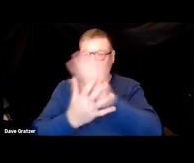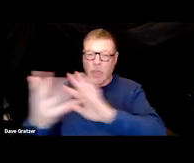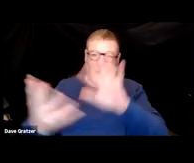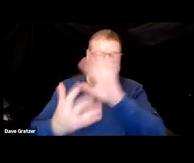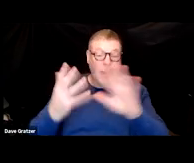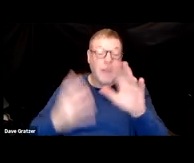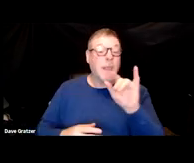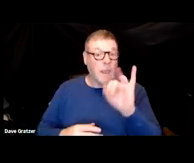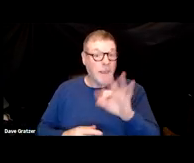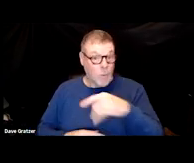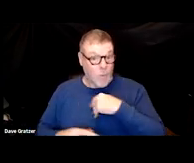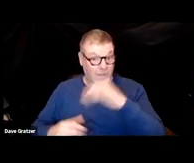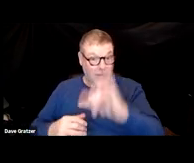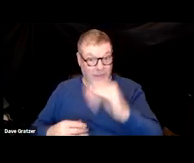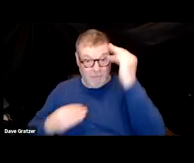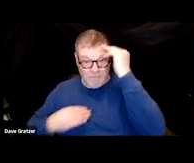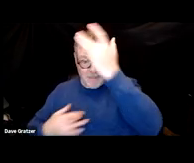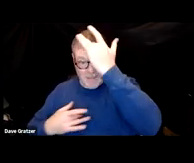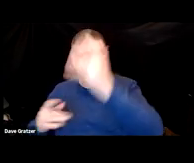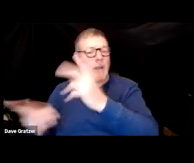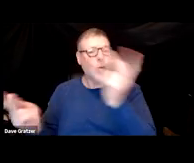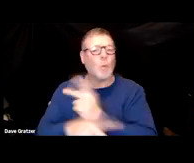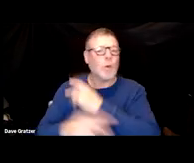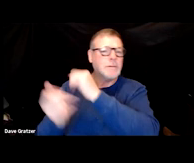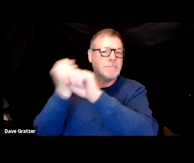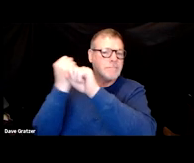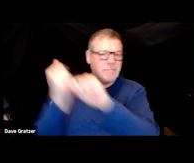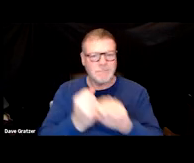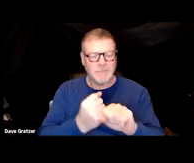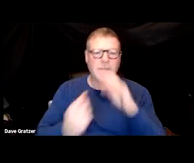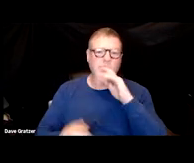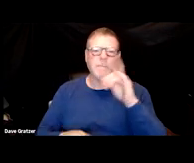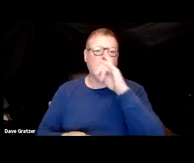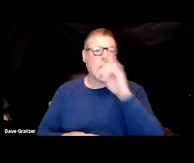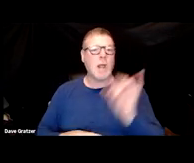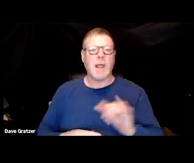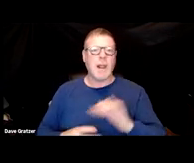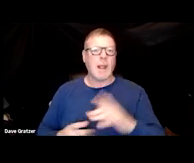it can only be worse and if you don't, it's gonna be there. It's like post-concussion syndrome.